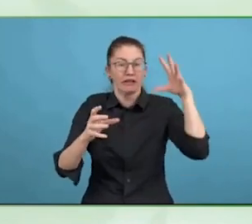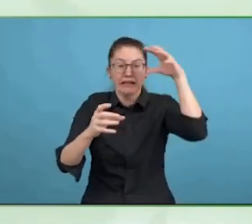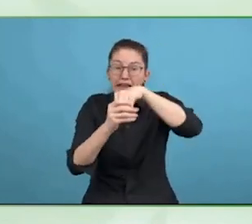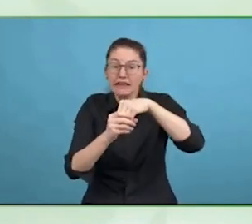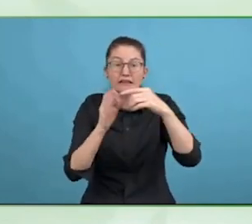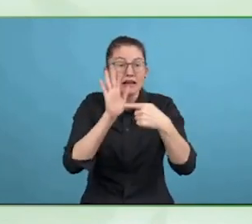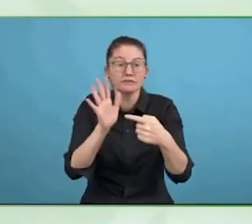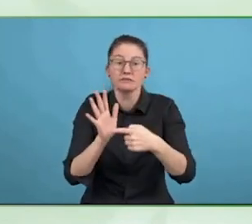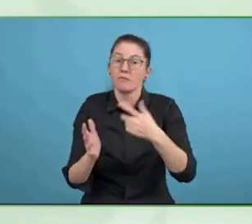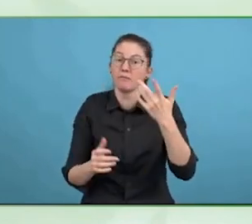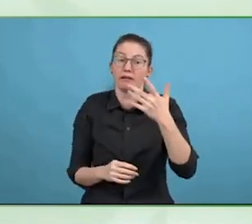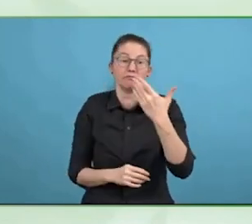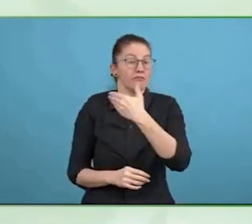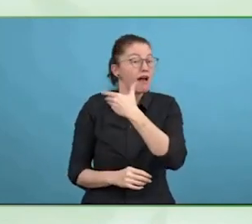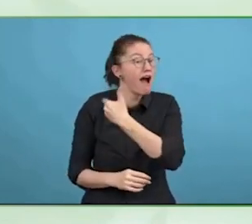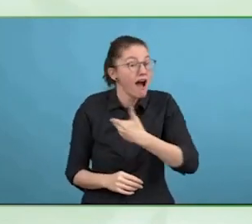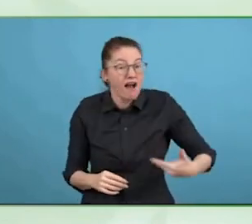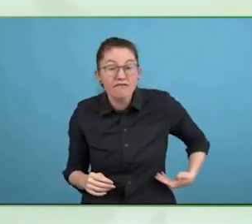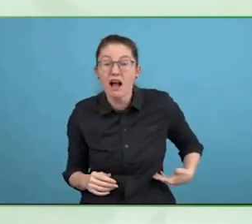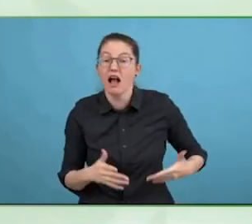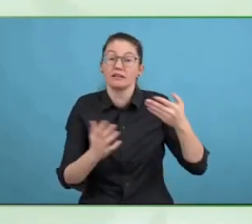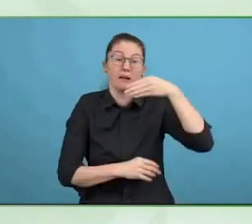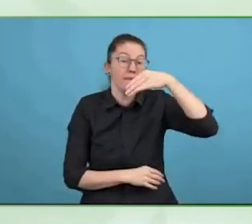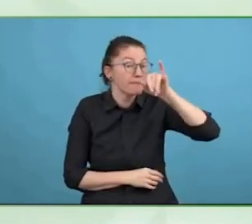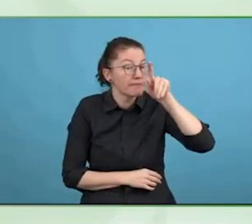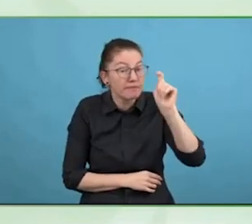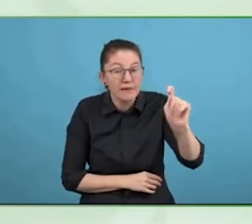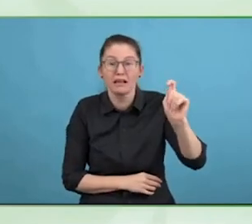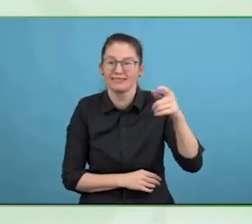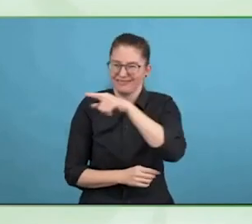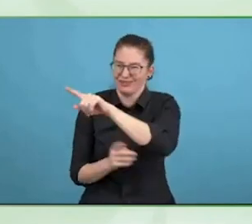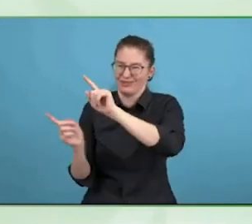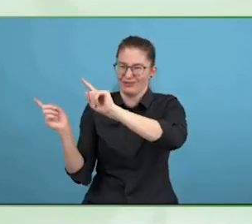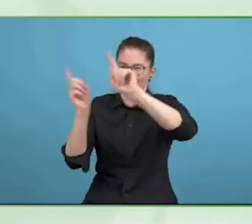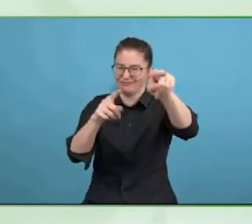language, I always benefit from the bimodal support.